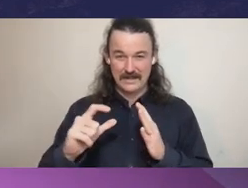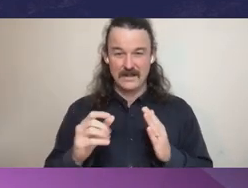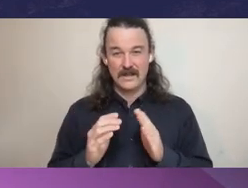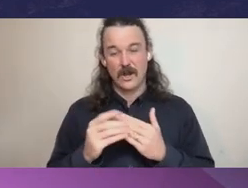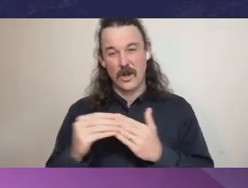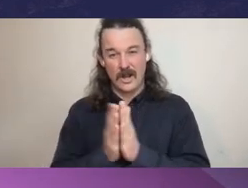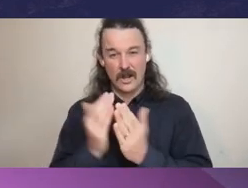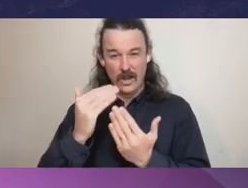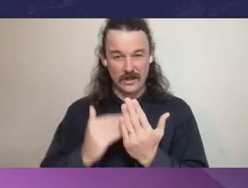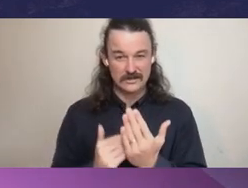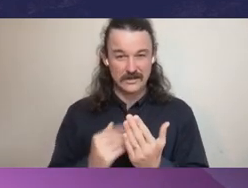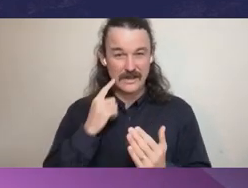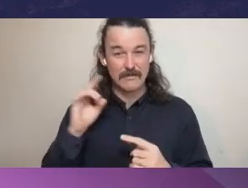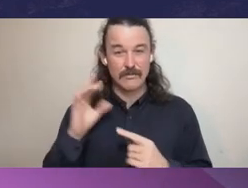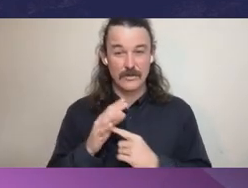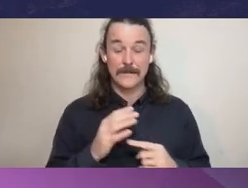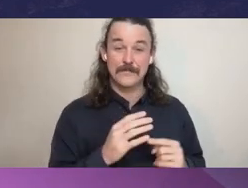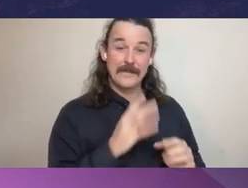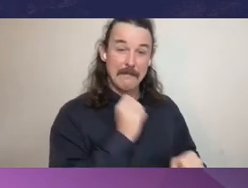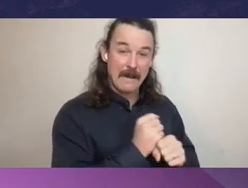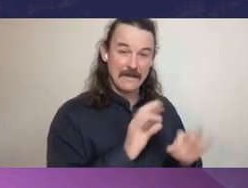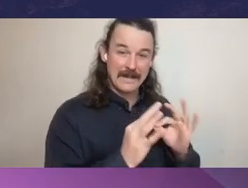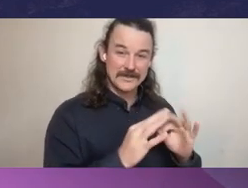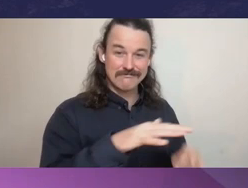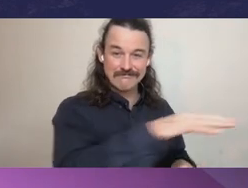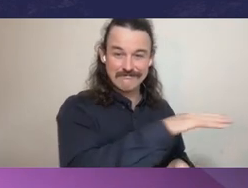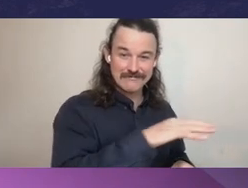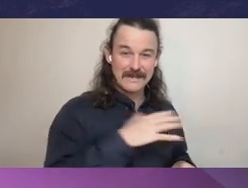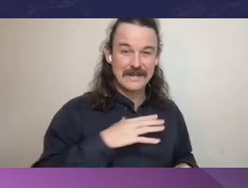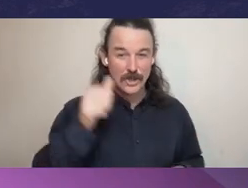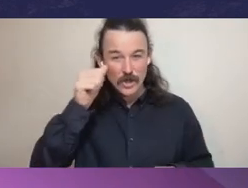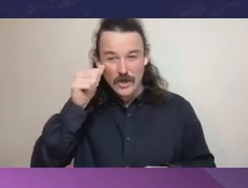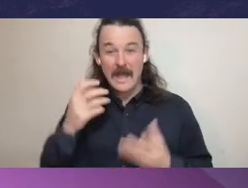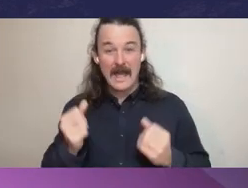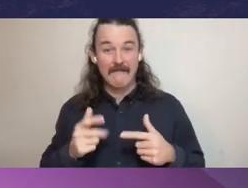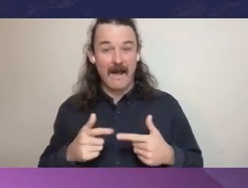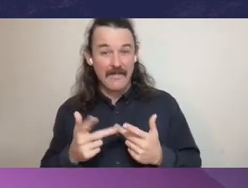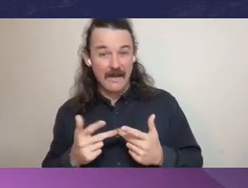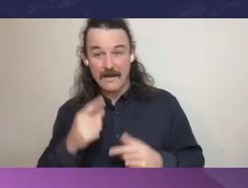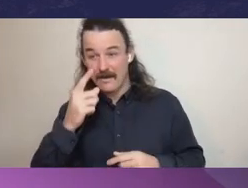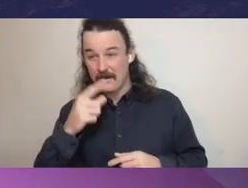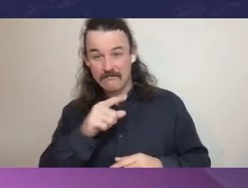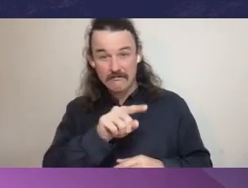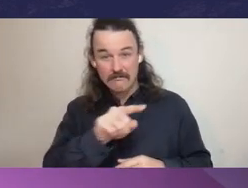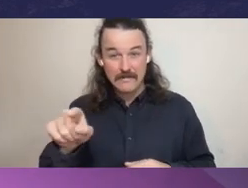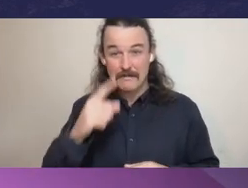needs to understand that there is another source of advice, but they need to stand apart and they need to be impartial, independent